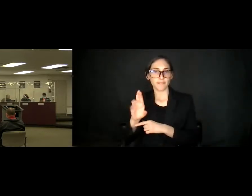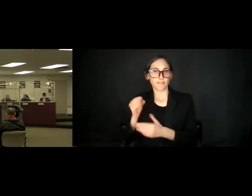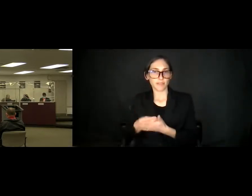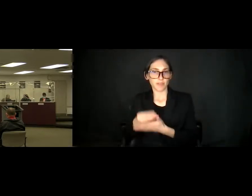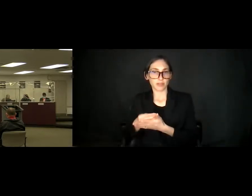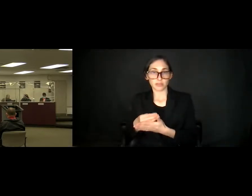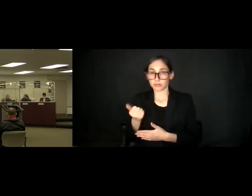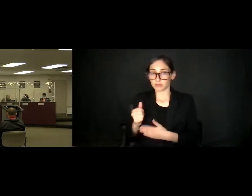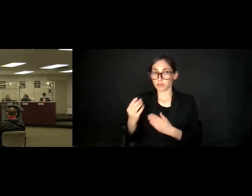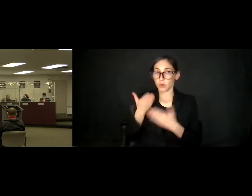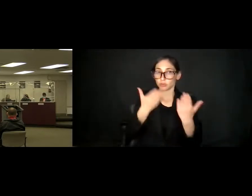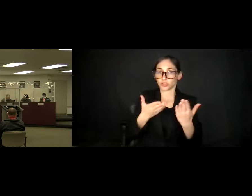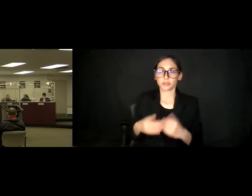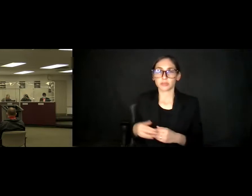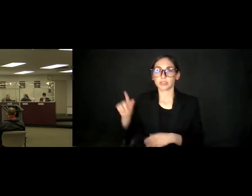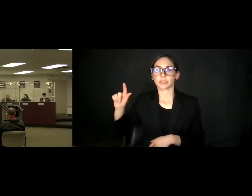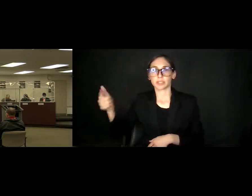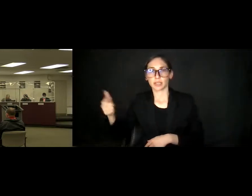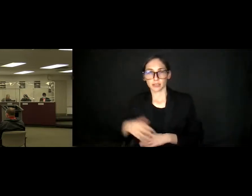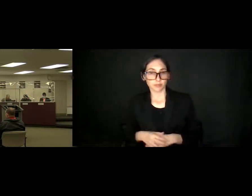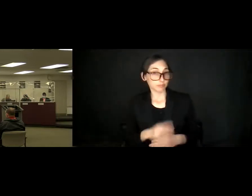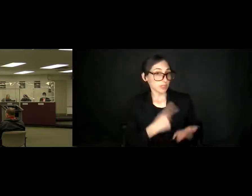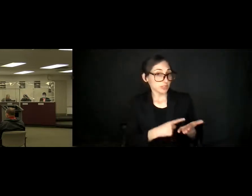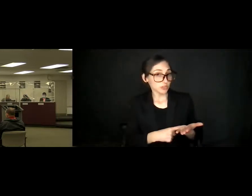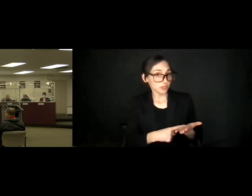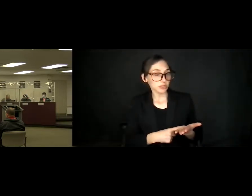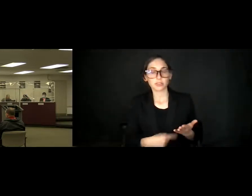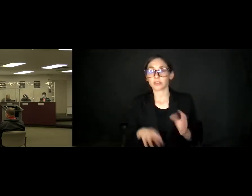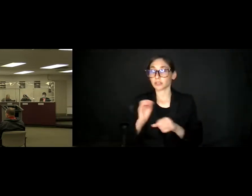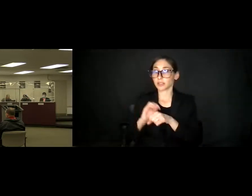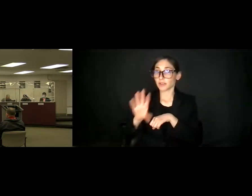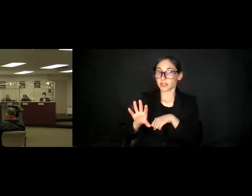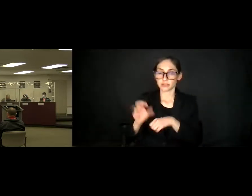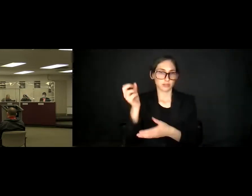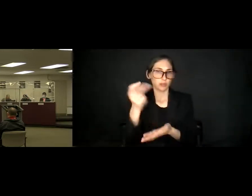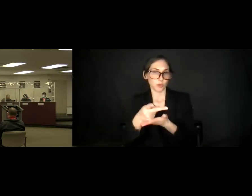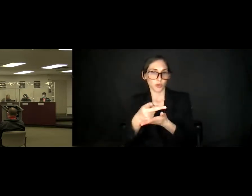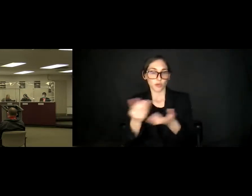So move. Second. Discussion? Advice? Approved. All those in favor, please say aye.